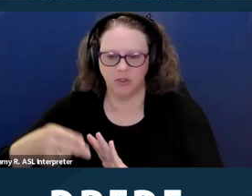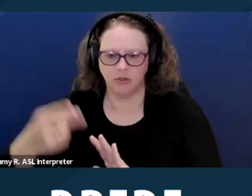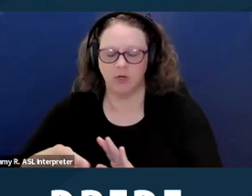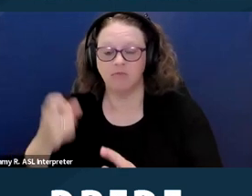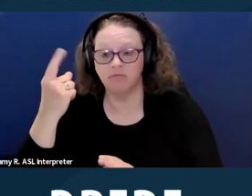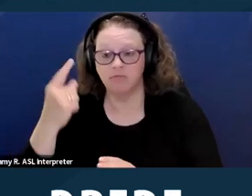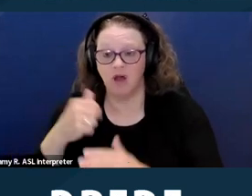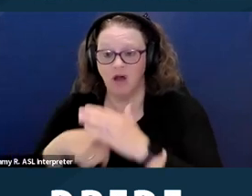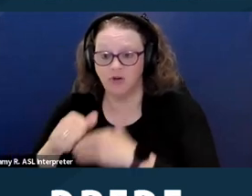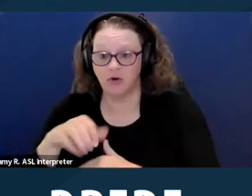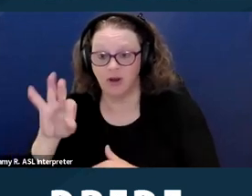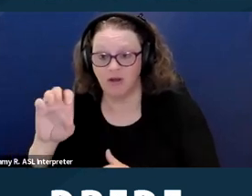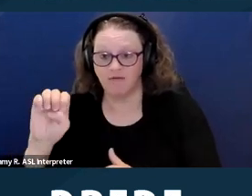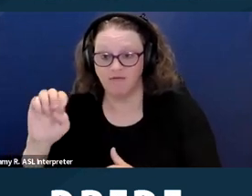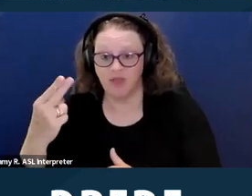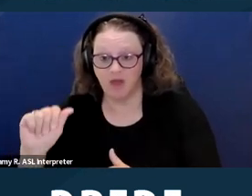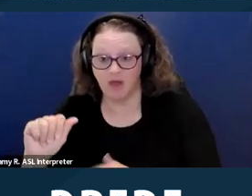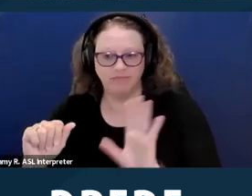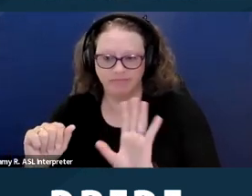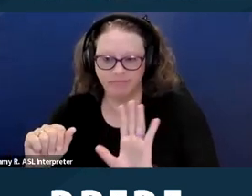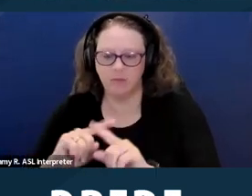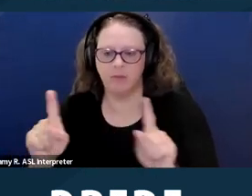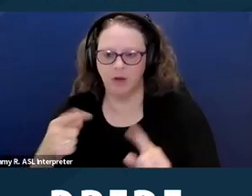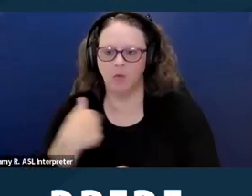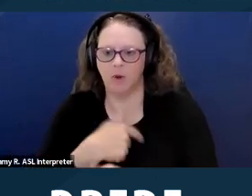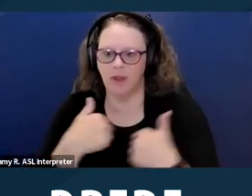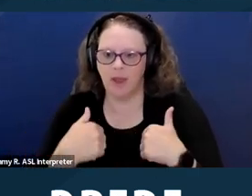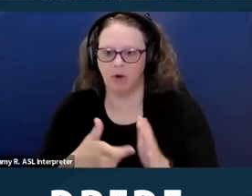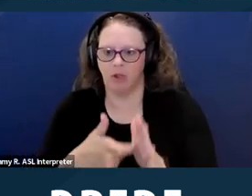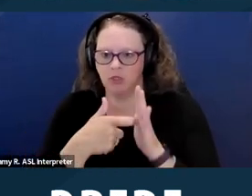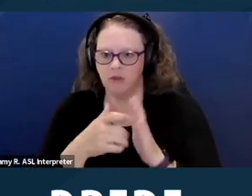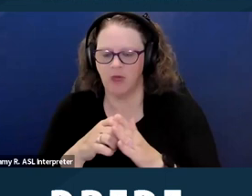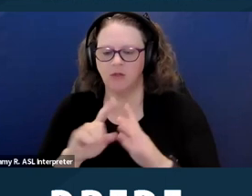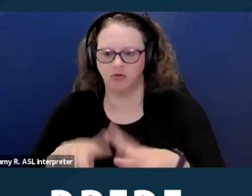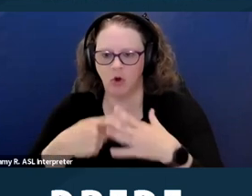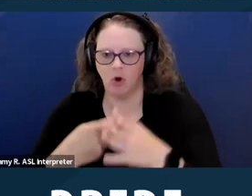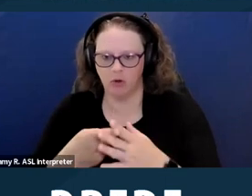the fact that there are regulations however that became effective in 2020 that do clarify